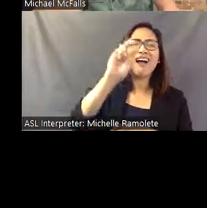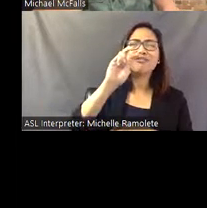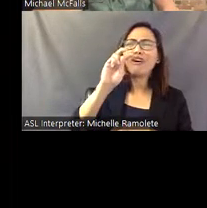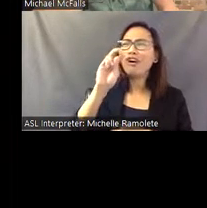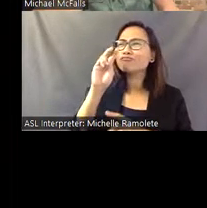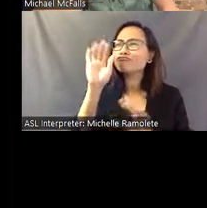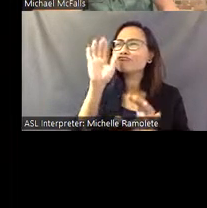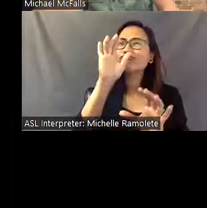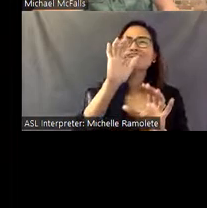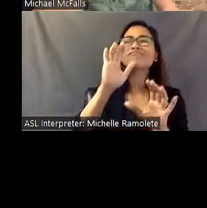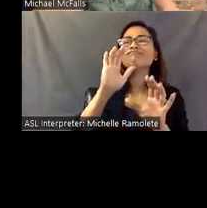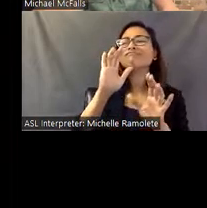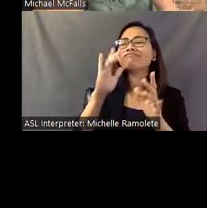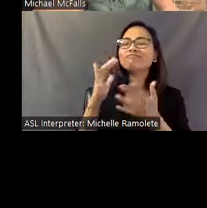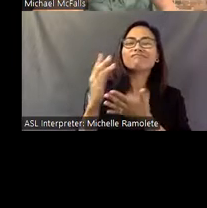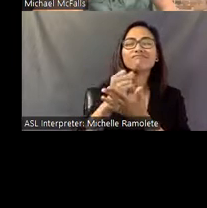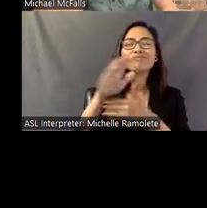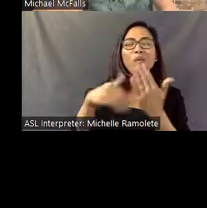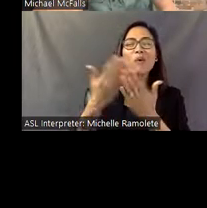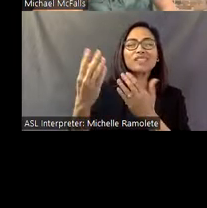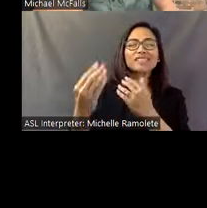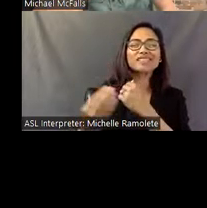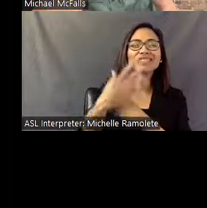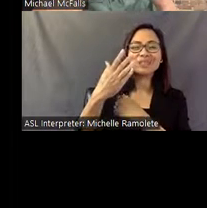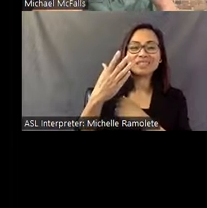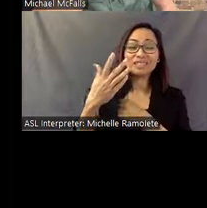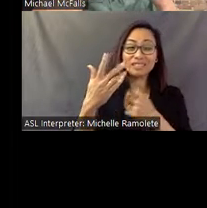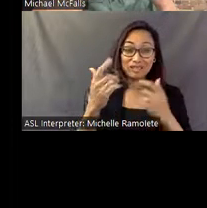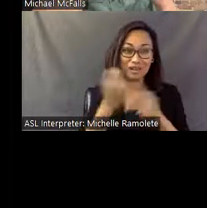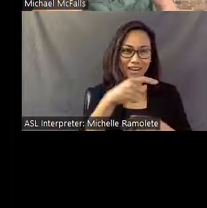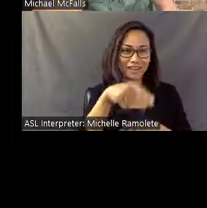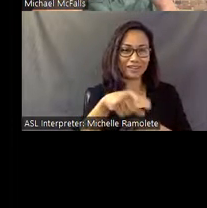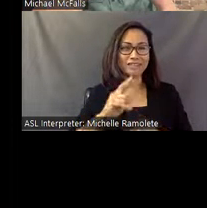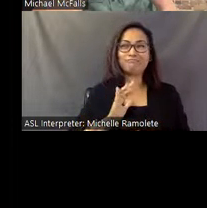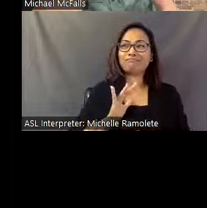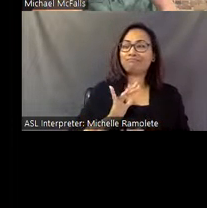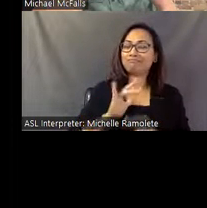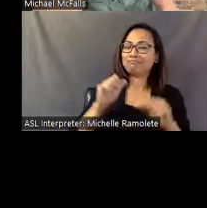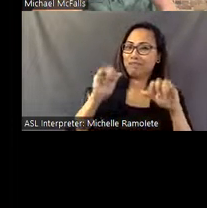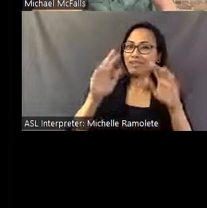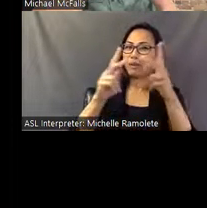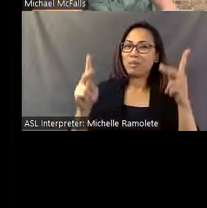influences that have created this magical place. And that's kind of what it's all about. It's going and becoming more than the sum of your parts.